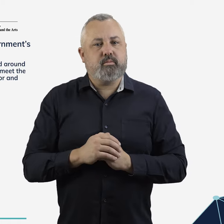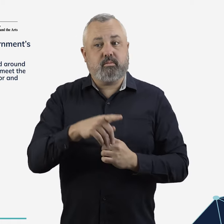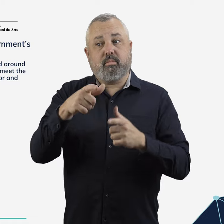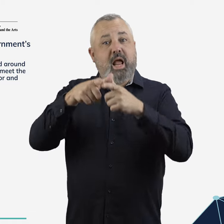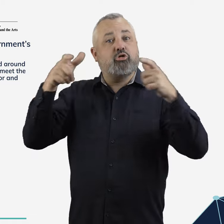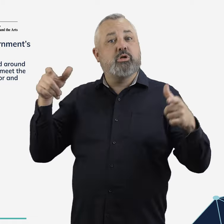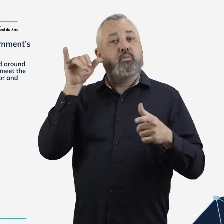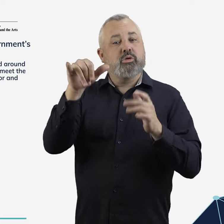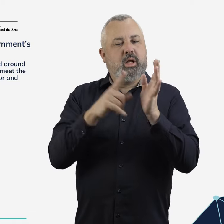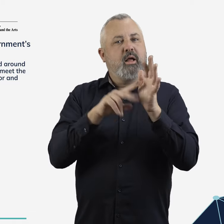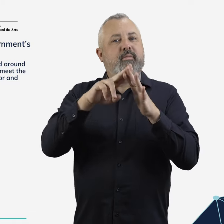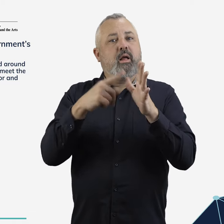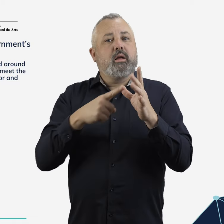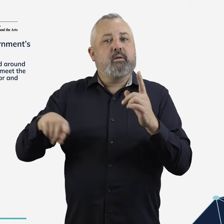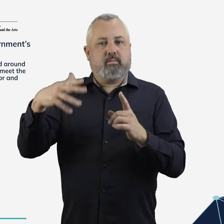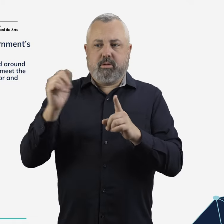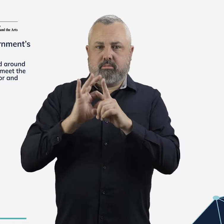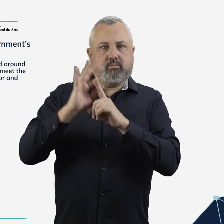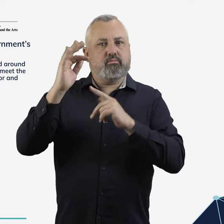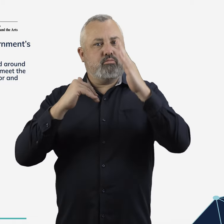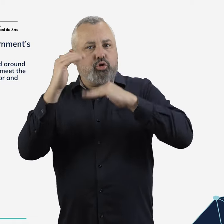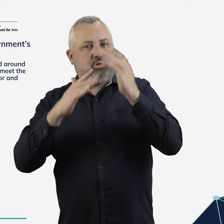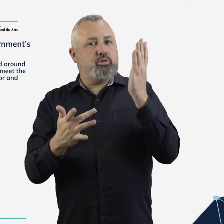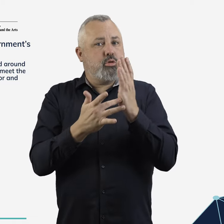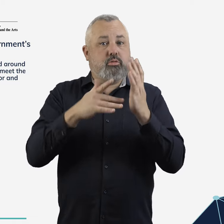The Australian Government expects LFAs to prioritise development of aviation infrastructure,